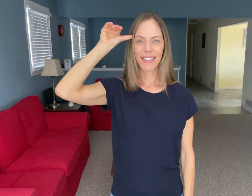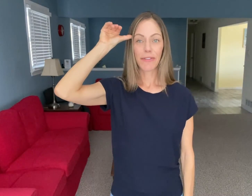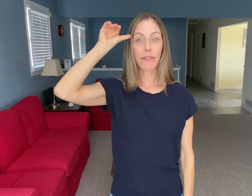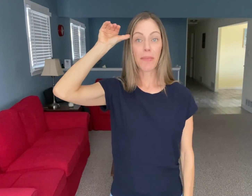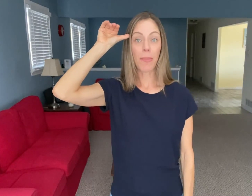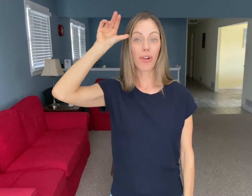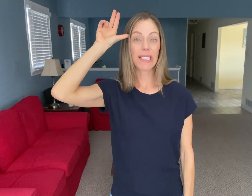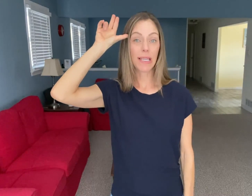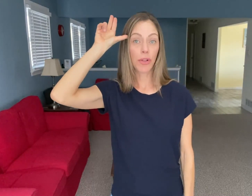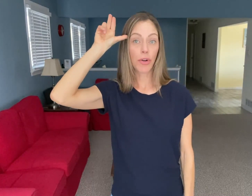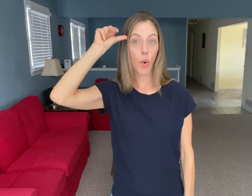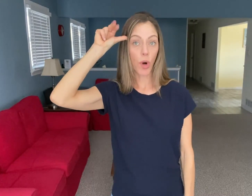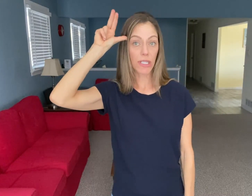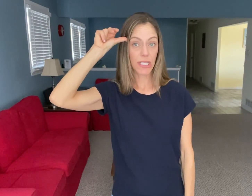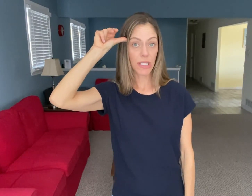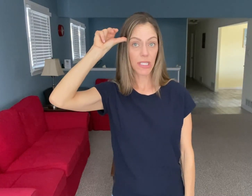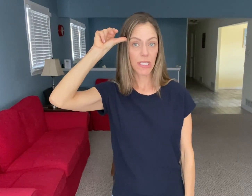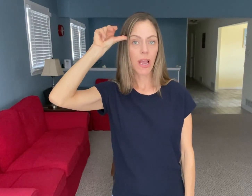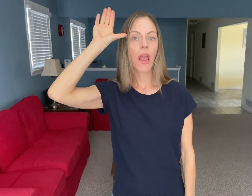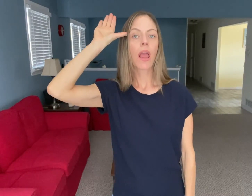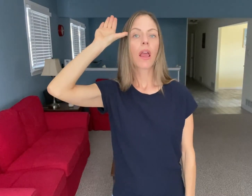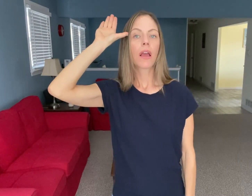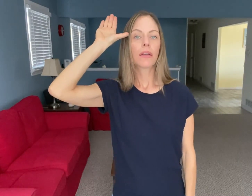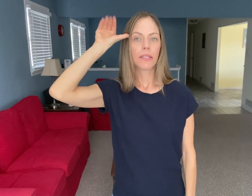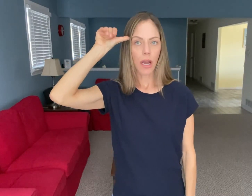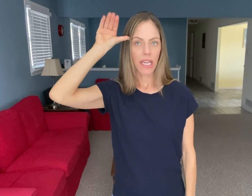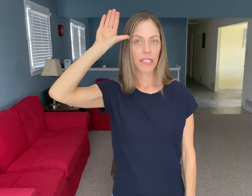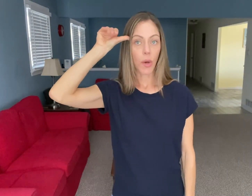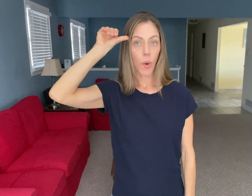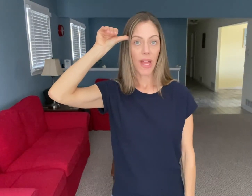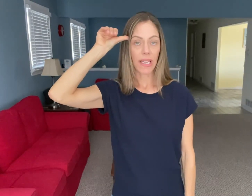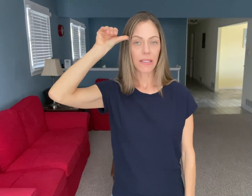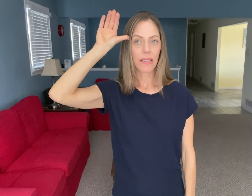If you remember it's similar to "horse." "Donkey" is the whole hand.